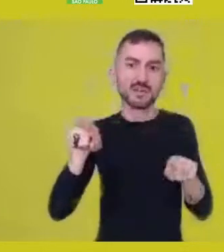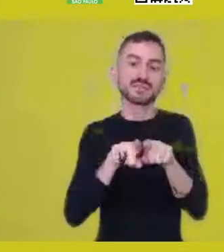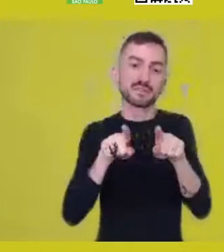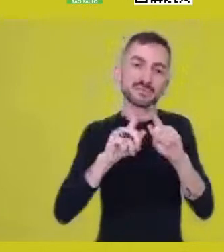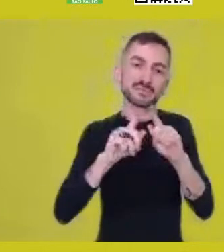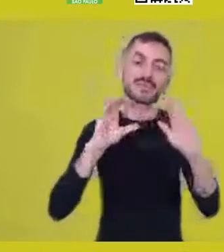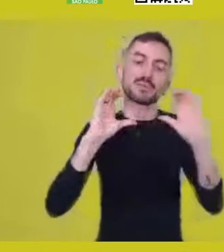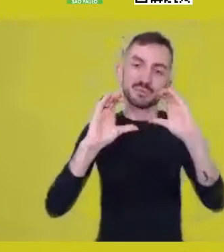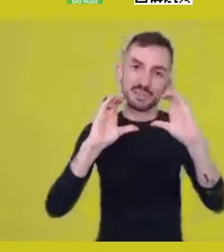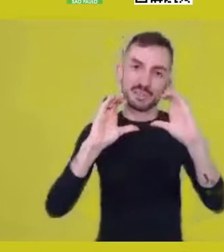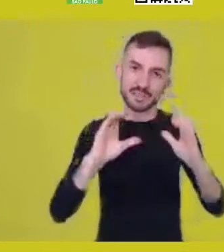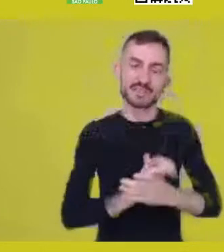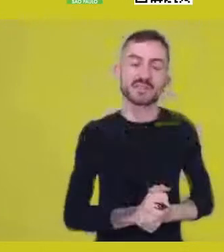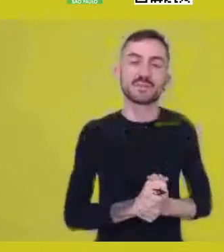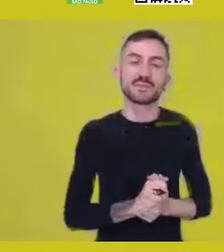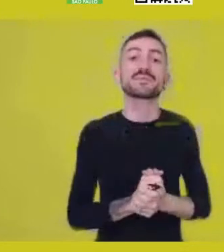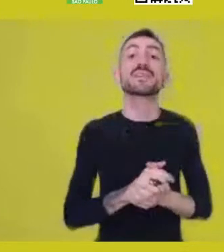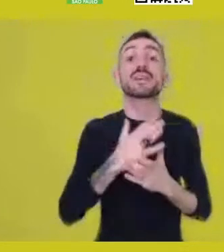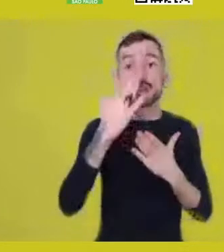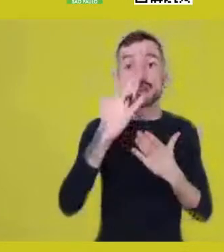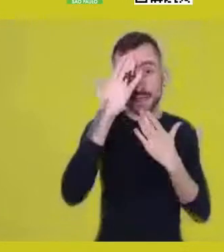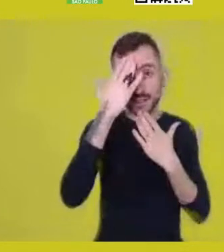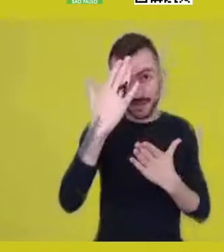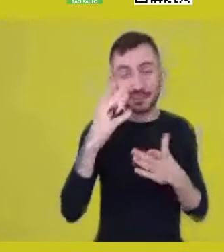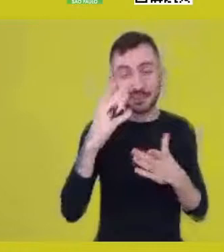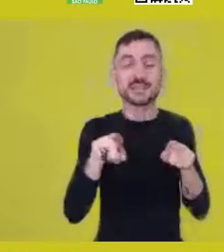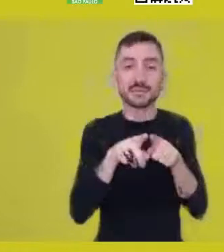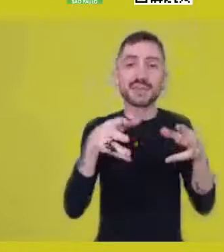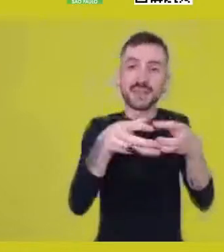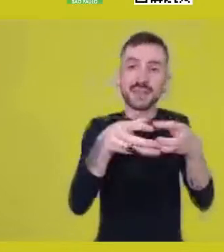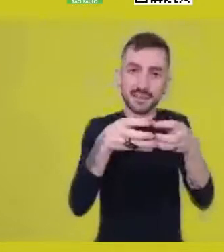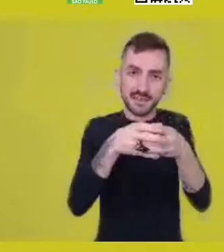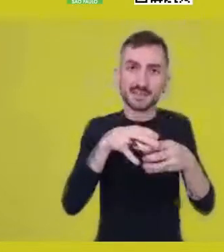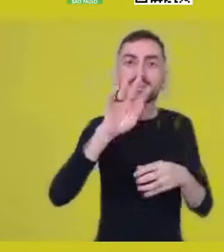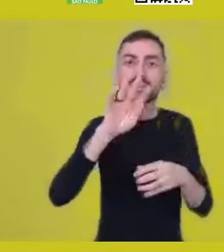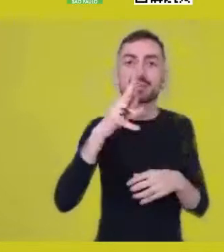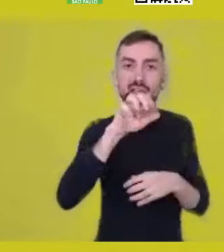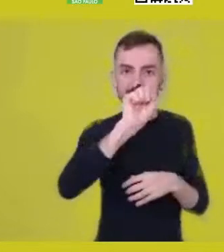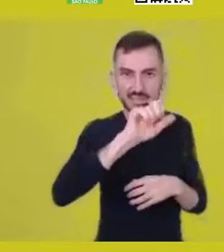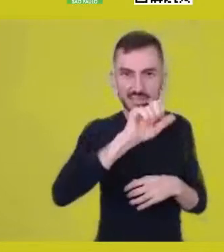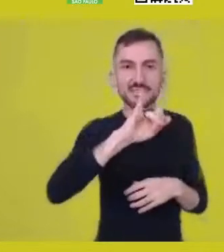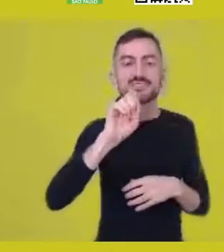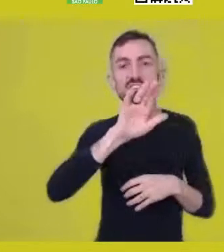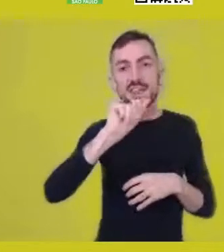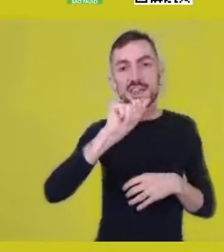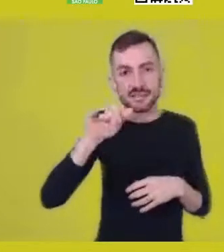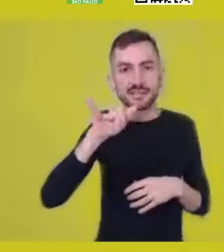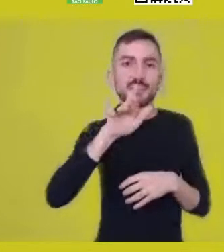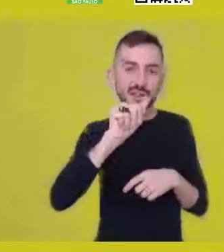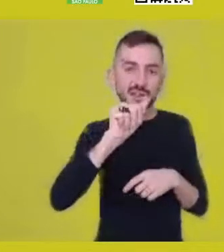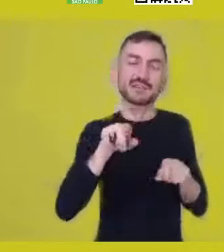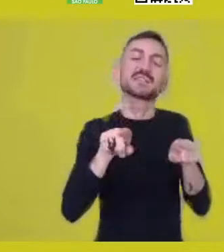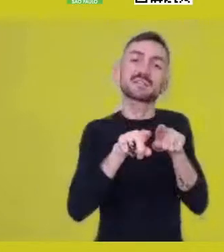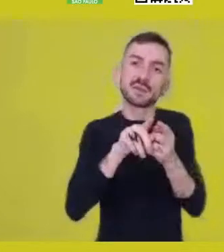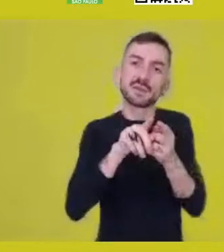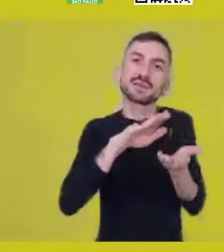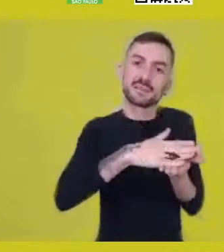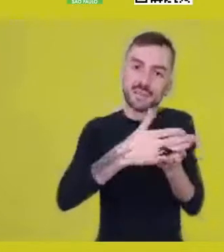once again, Thaís, Jéssica, Maíra and our sign language interpreters, Wesley and Thiago,